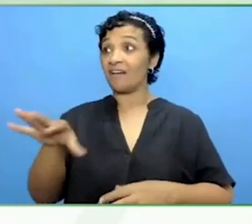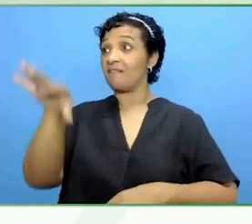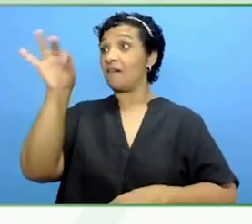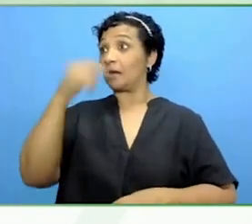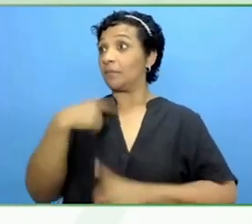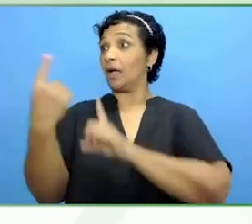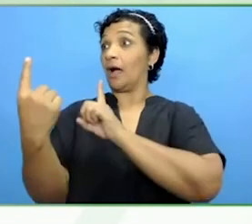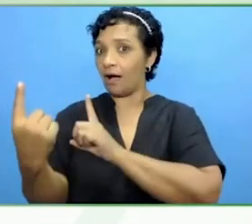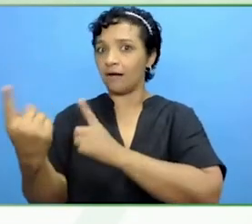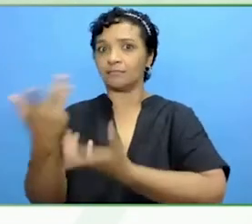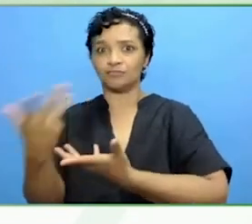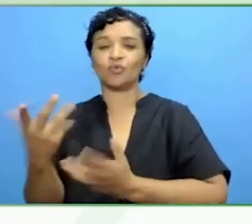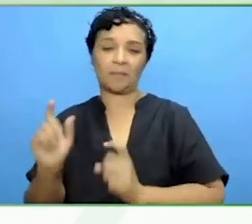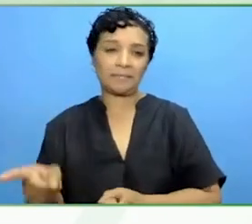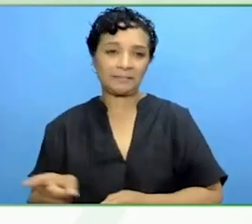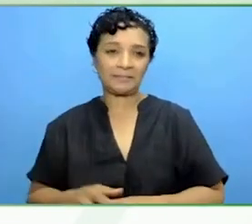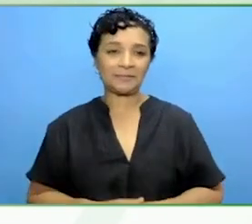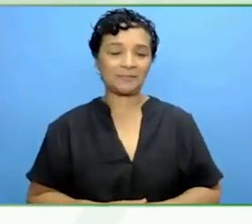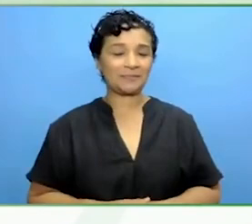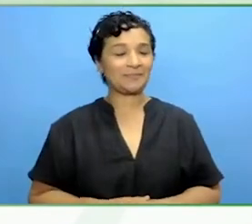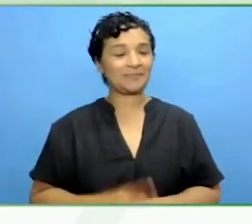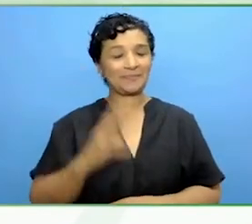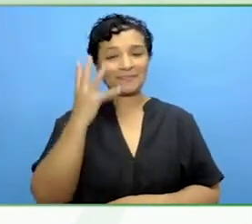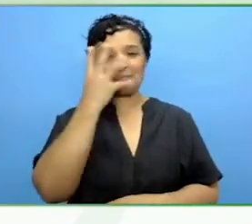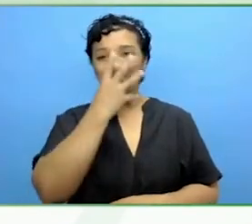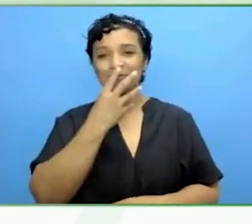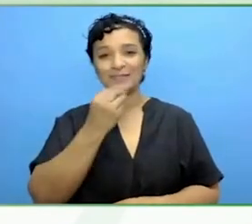Beautifully said. What are your last thoughts, Brendan?